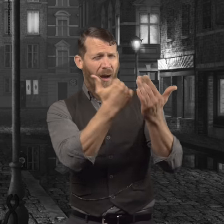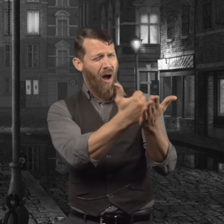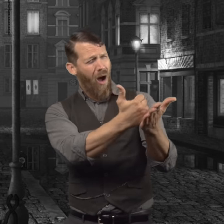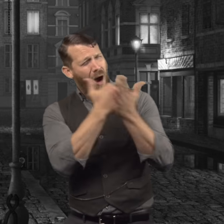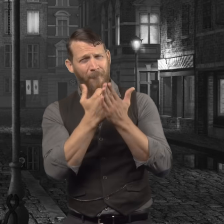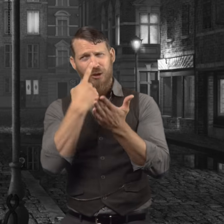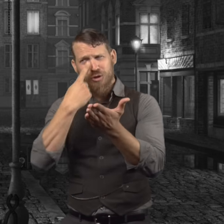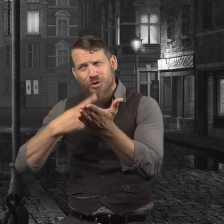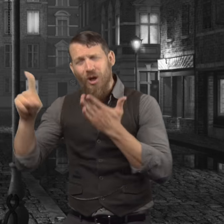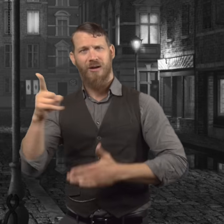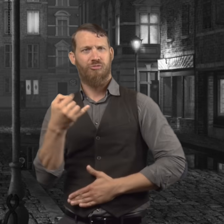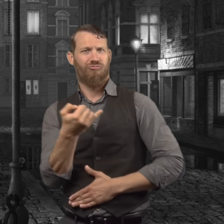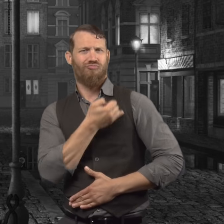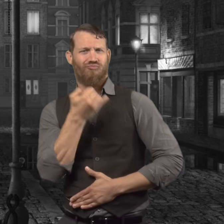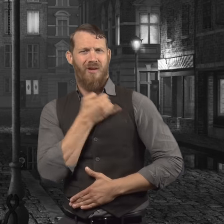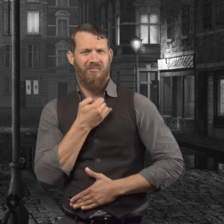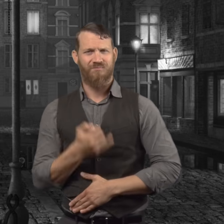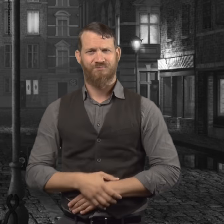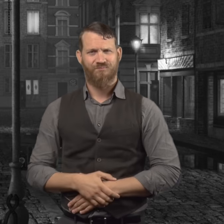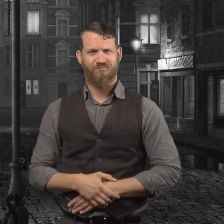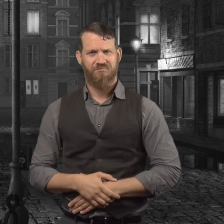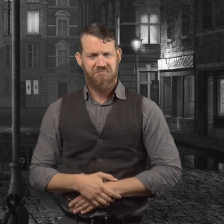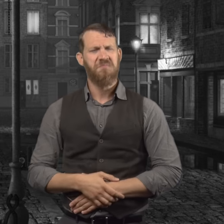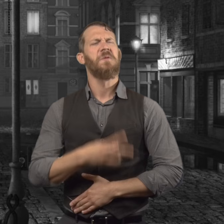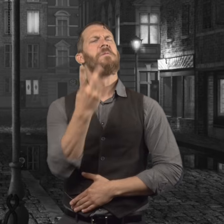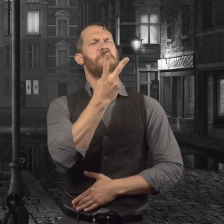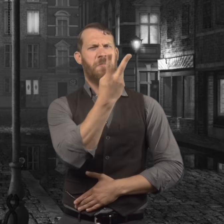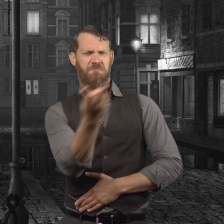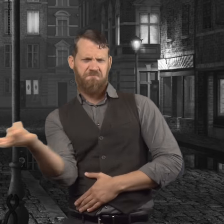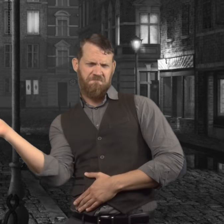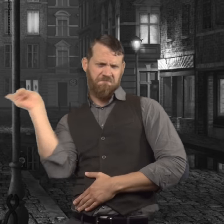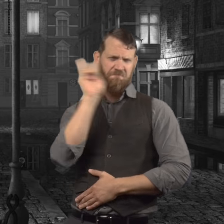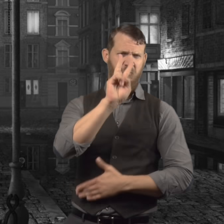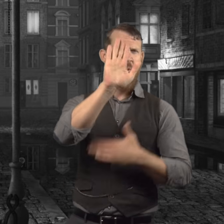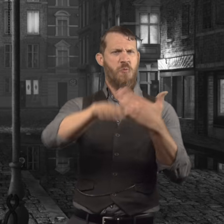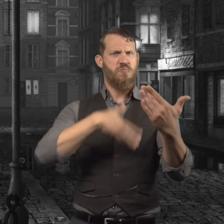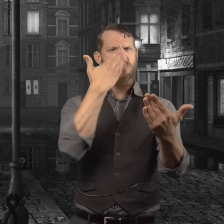He begged him to accompany him back to the house of Doctor Jekyll to check on him.